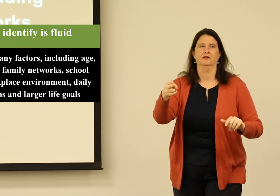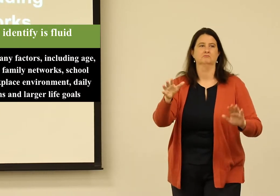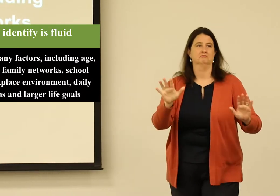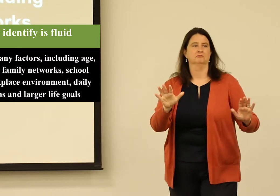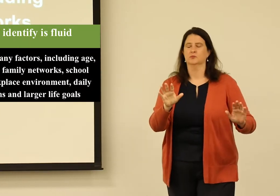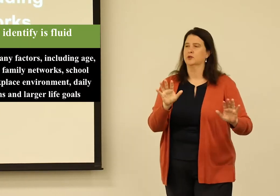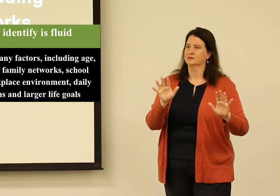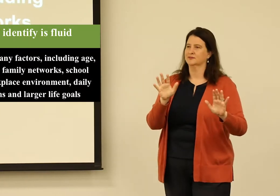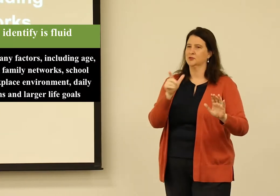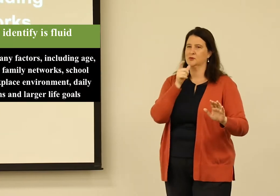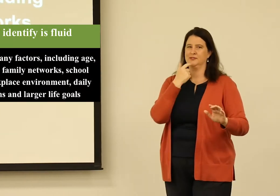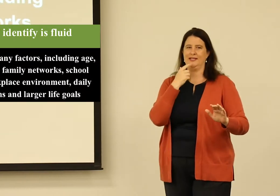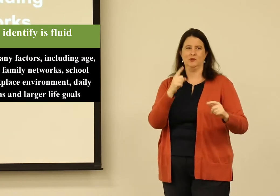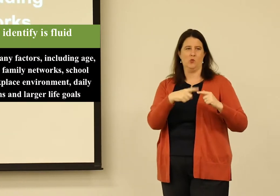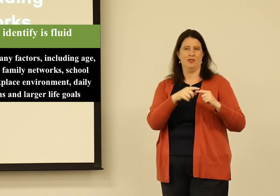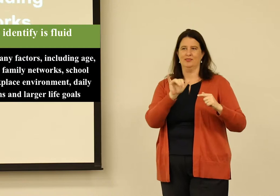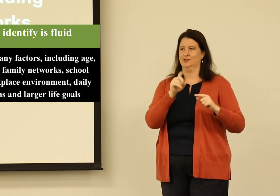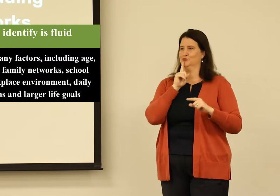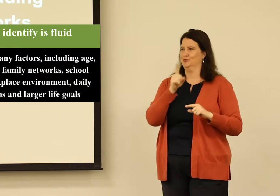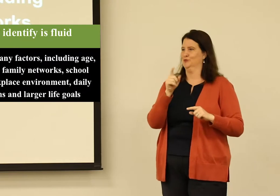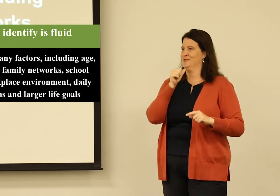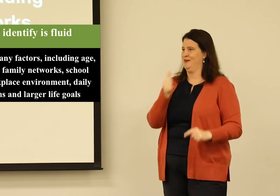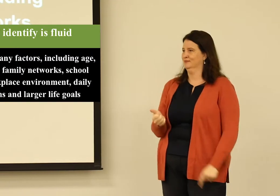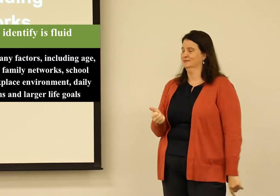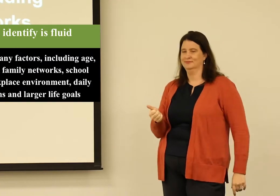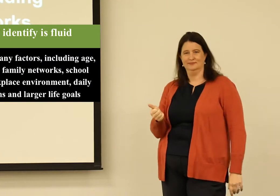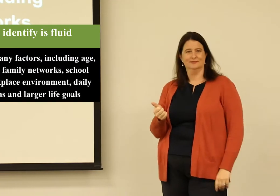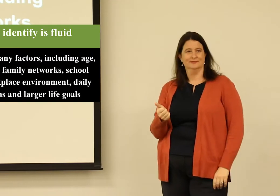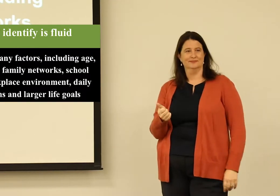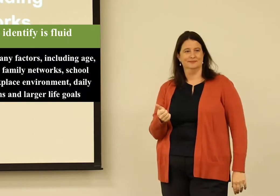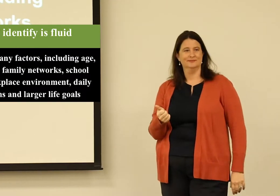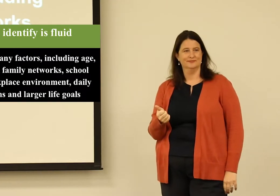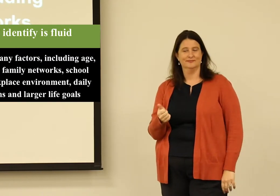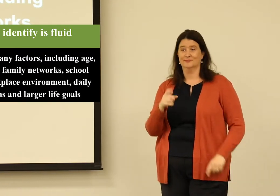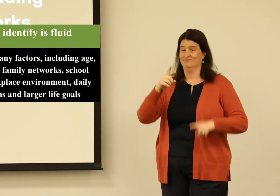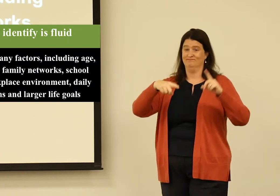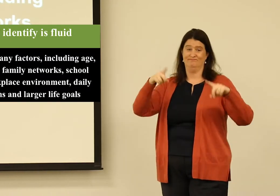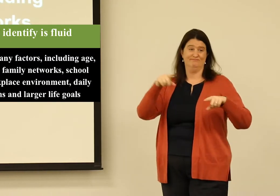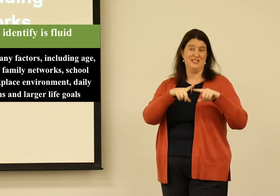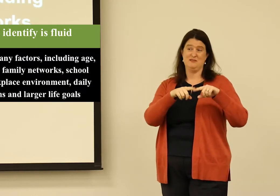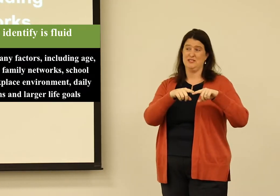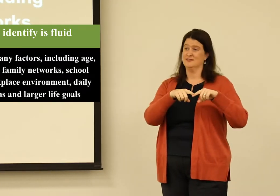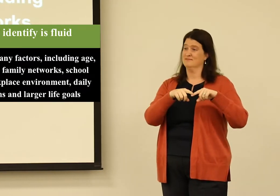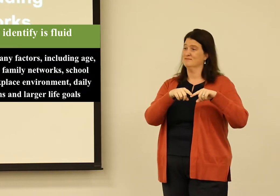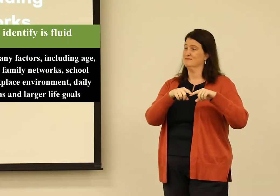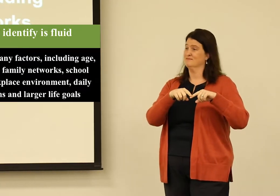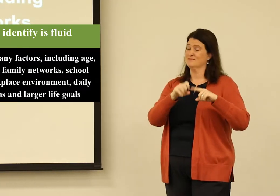"You're hard of hearing." Well, who says when that is true and when it isn't? And it varies.